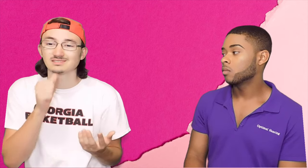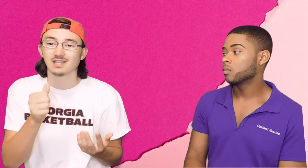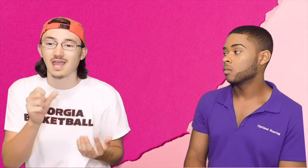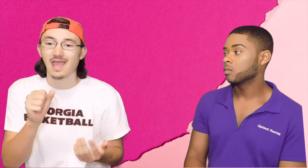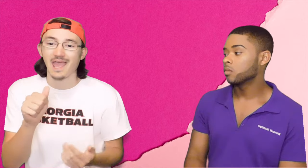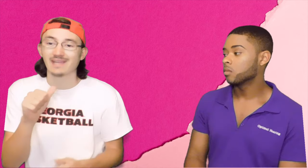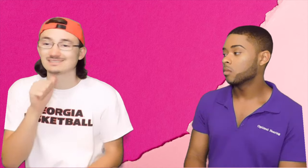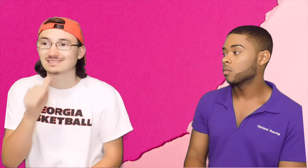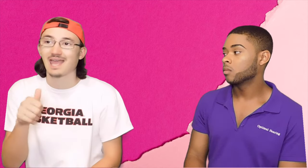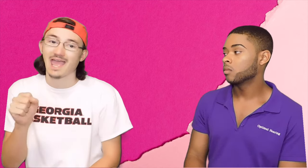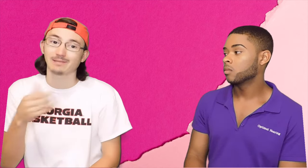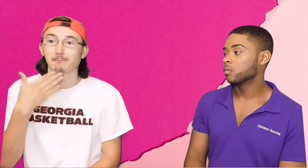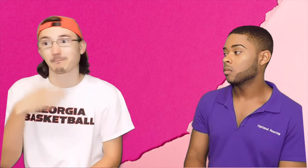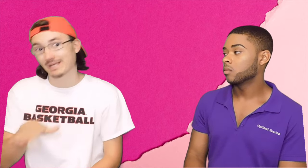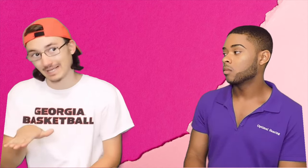but it's not as bad